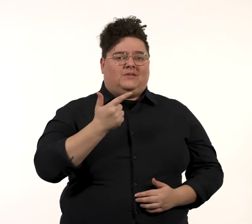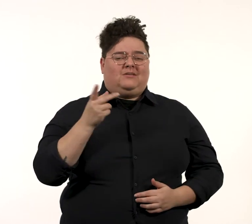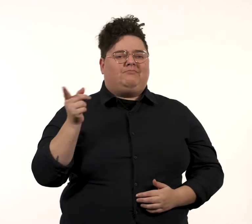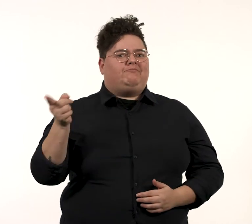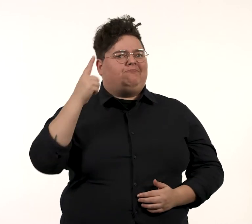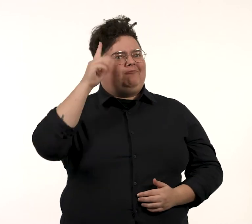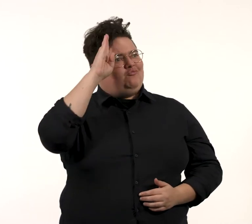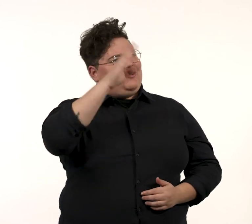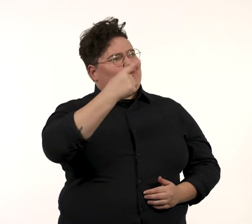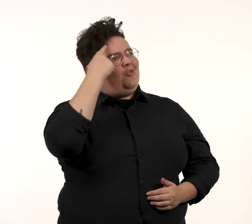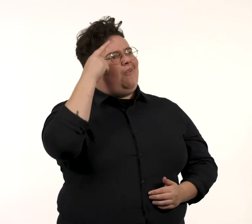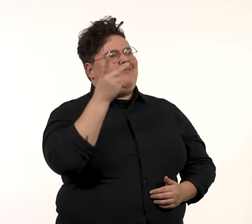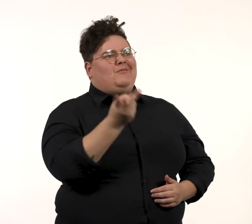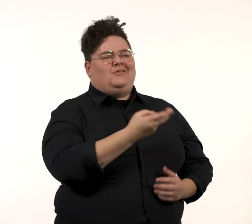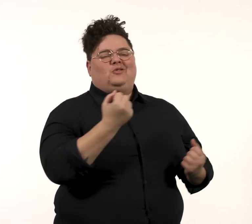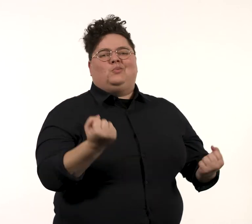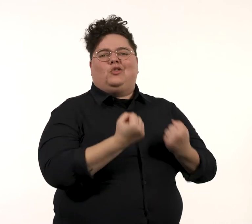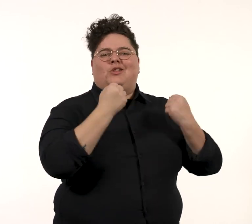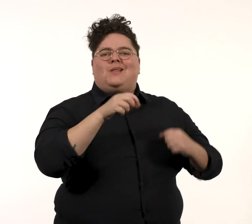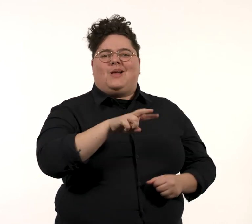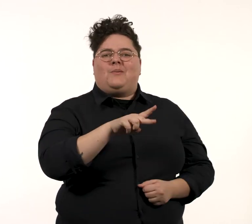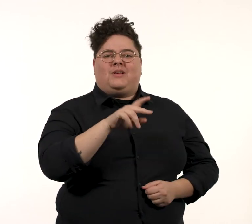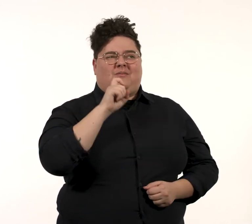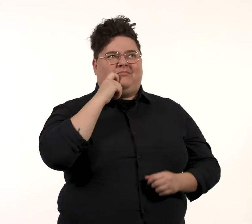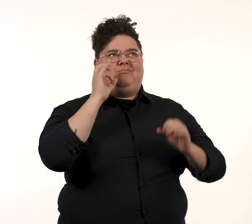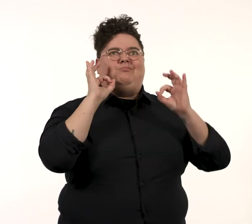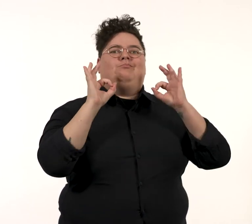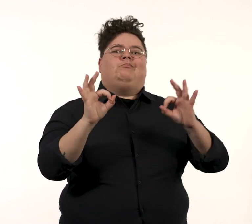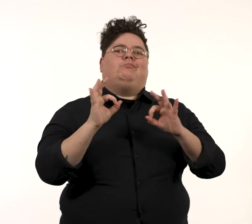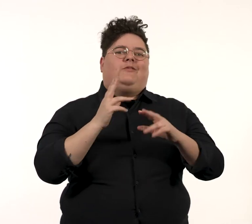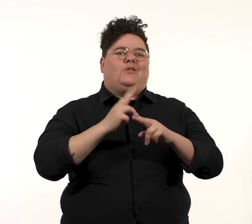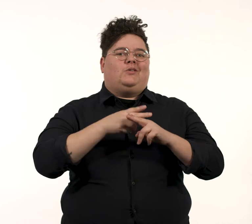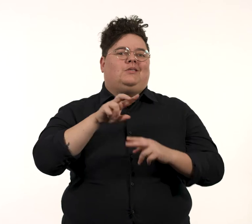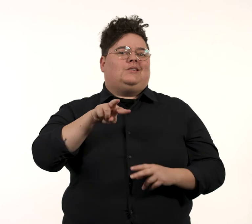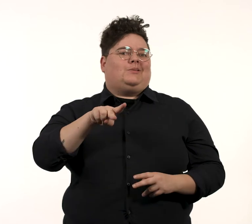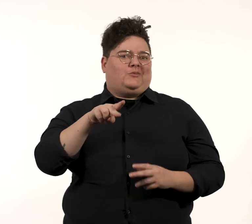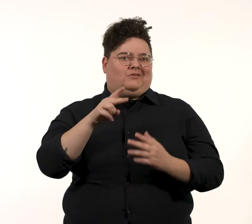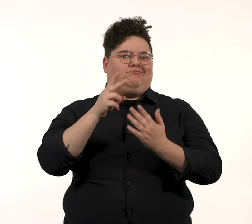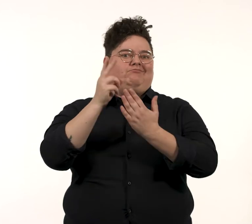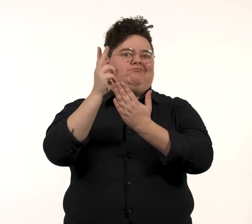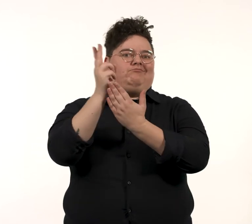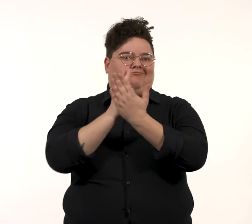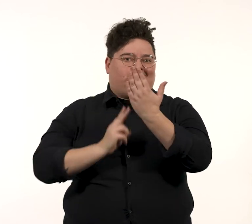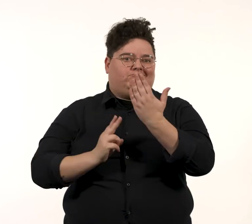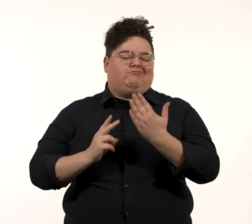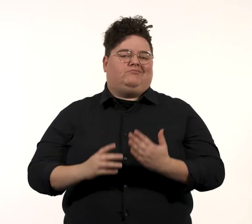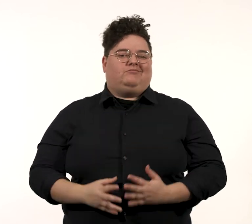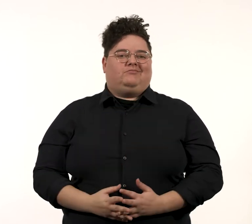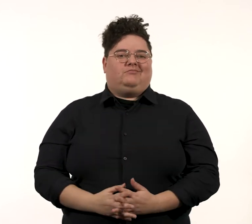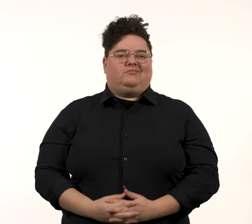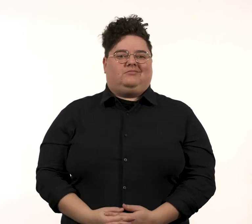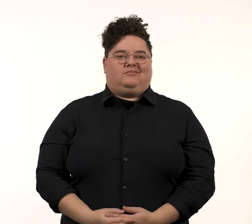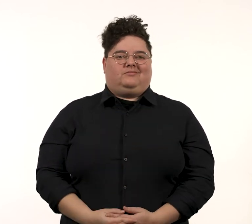in 2017 and straight away thought the strong couple would be fab double portrait.